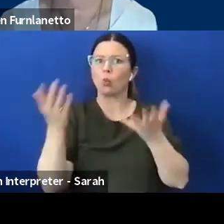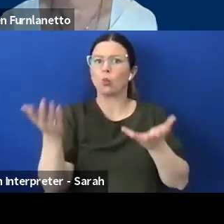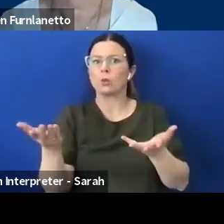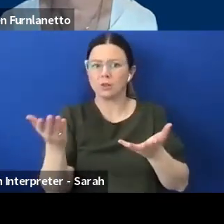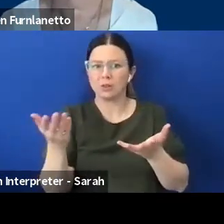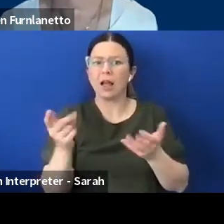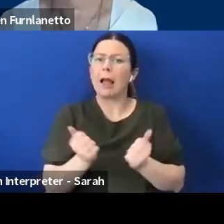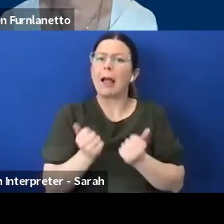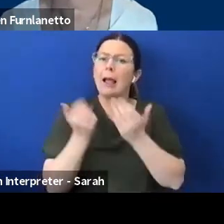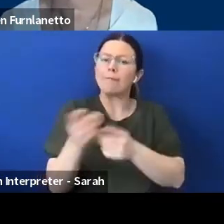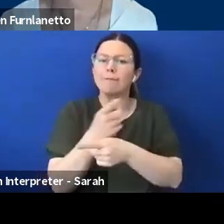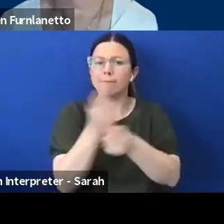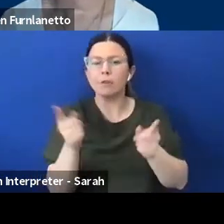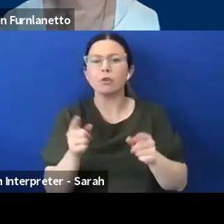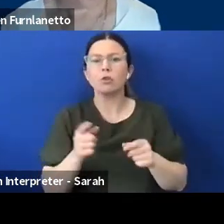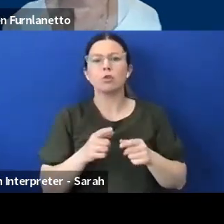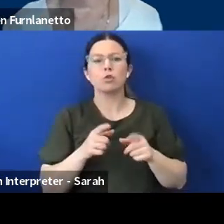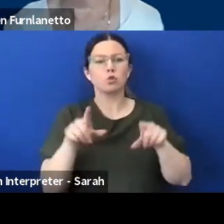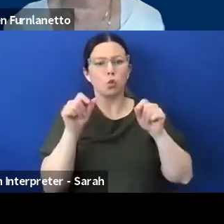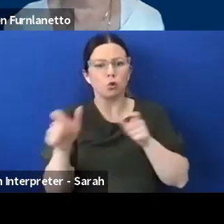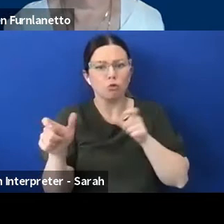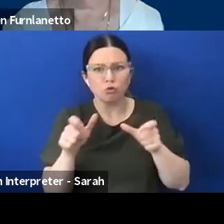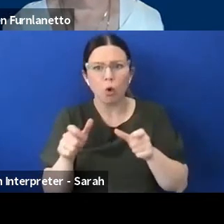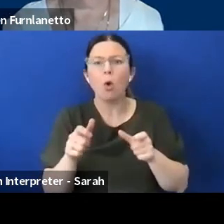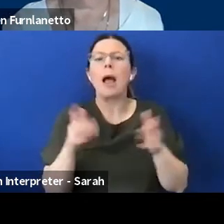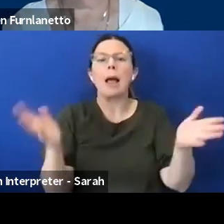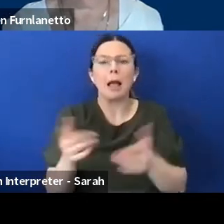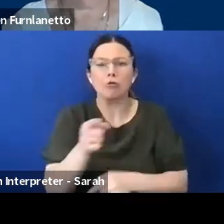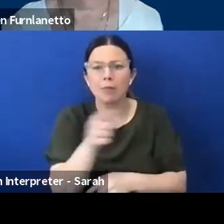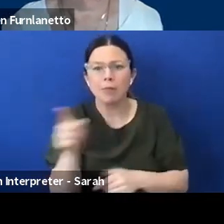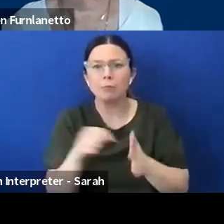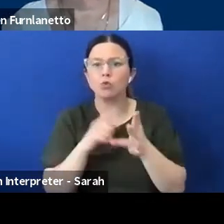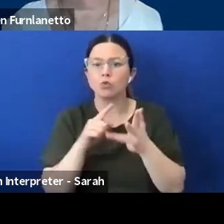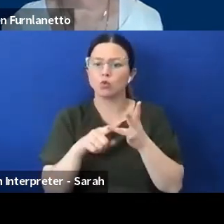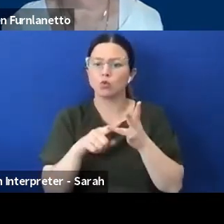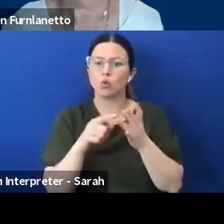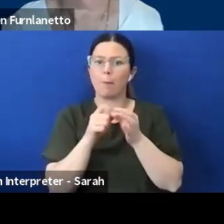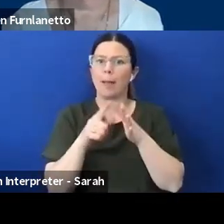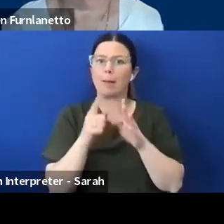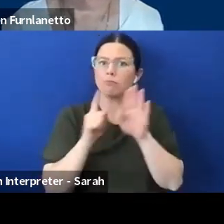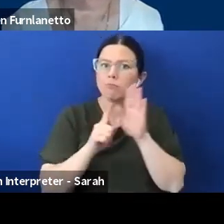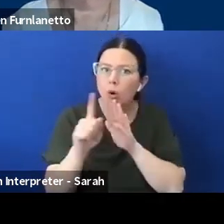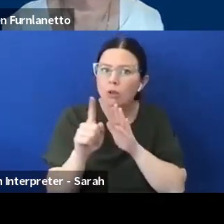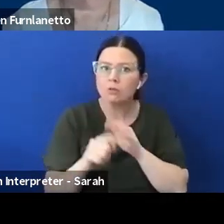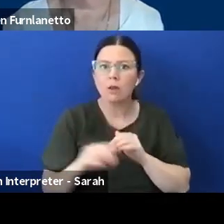encourage them to be proactive, you know, see their local fire brigade or whatever and see what